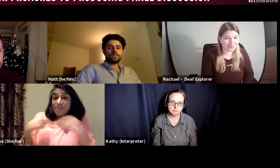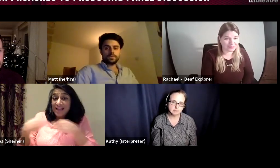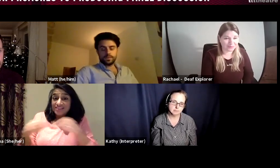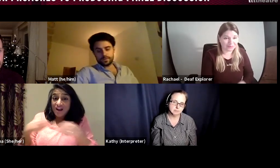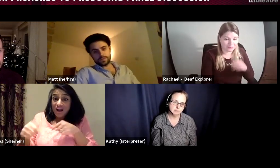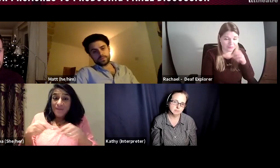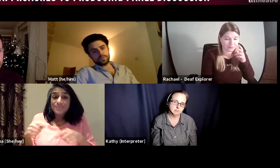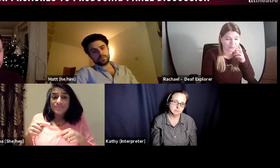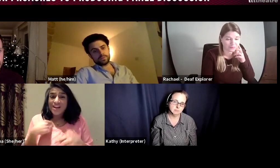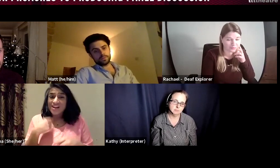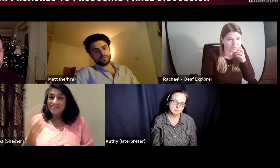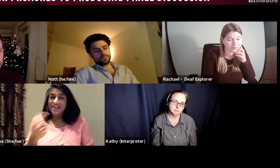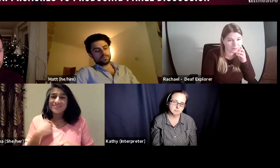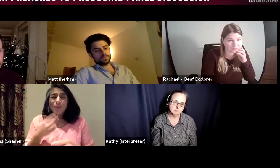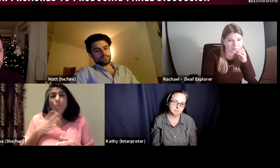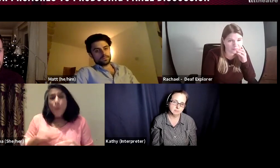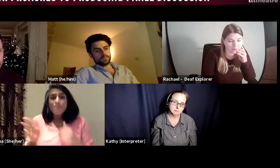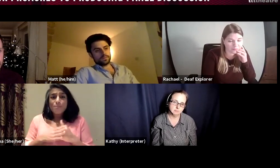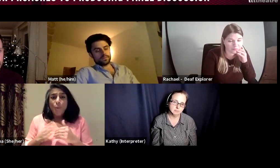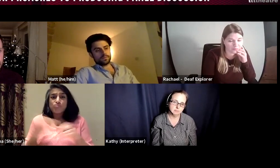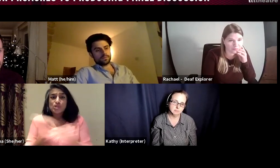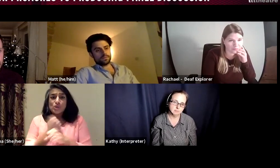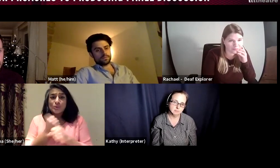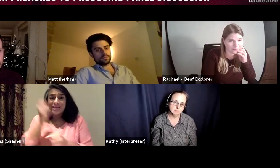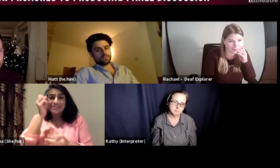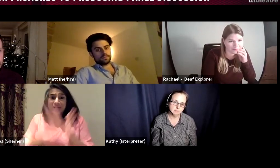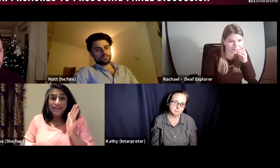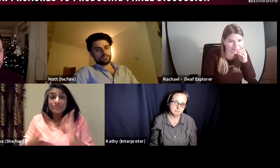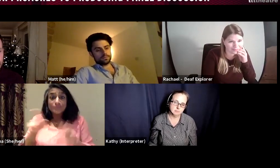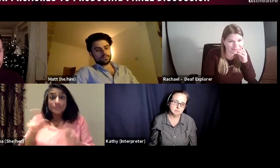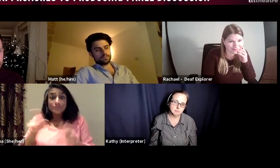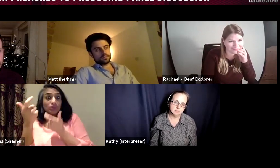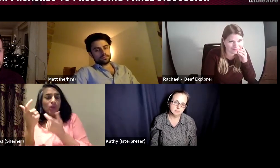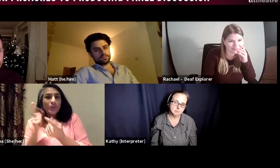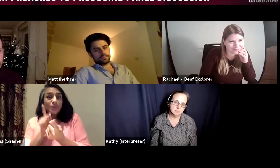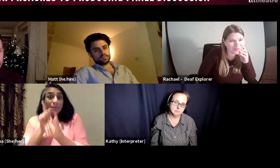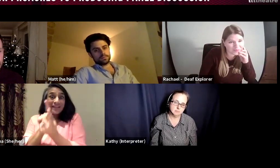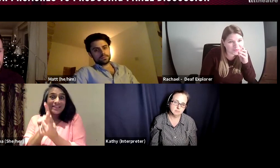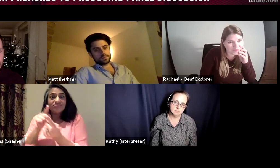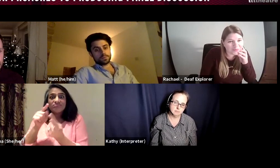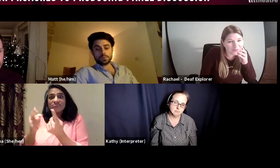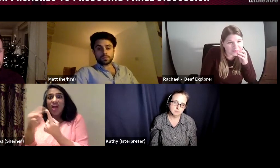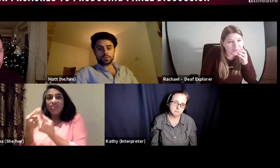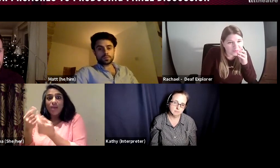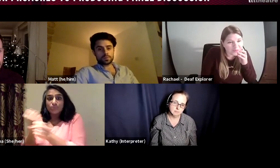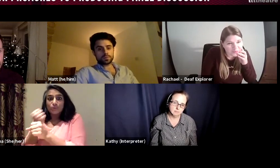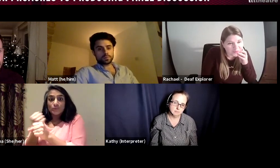So, I had a discussion with the director and I said I want more producer experience. So,